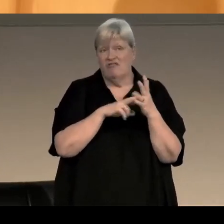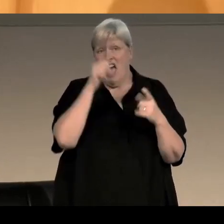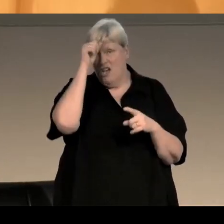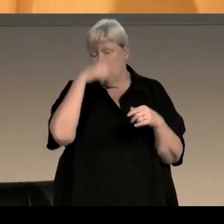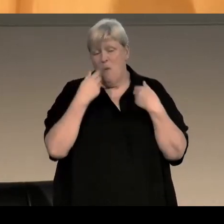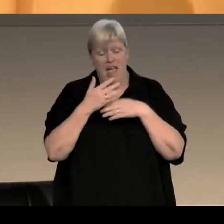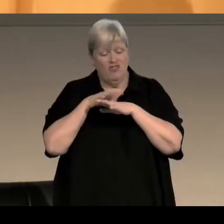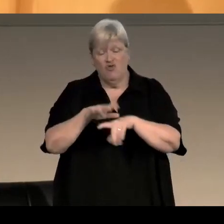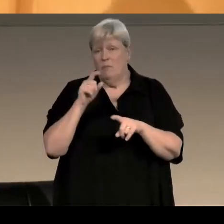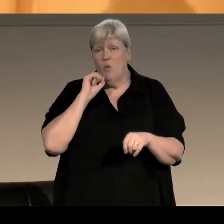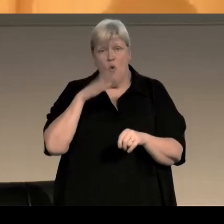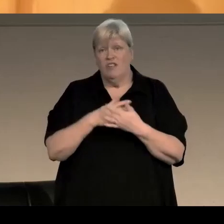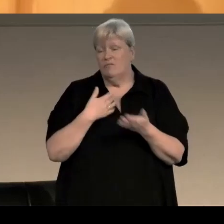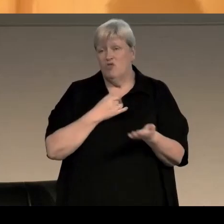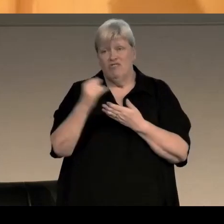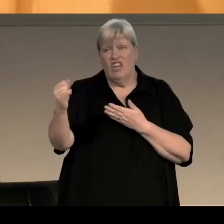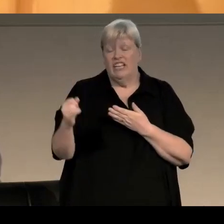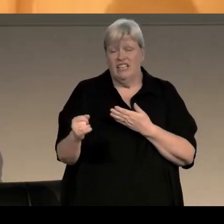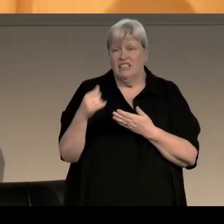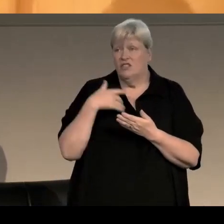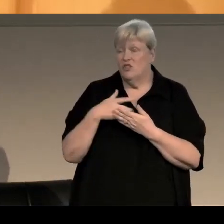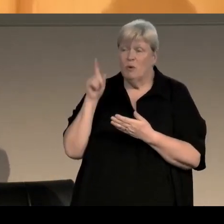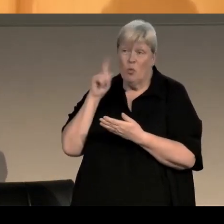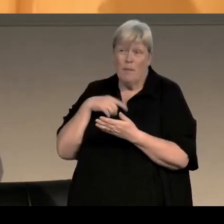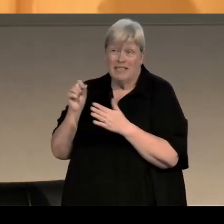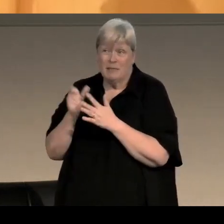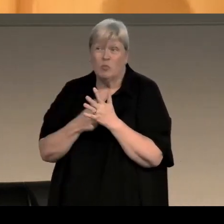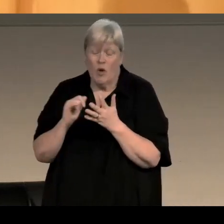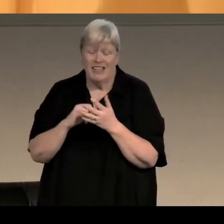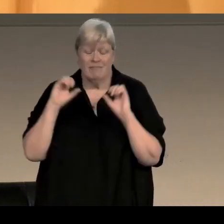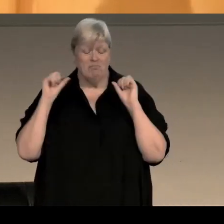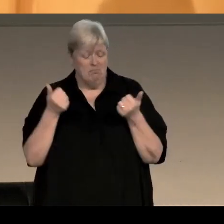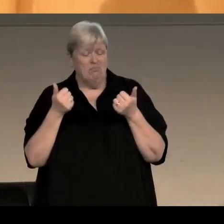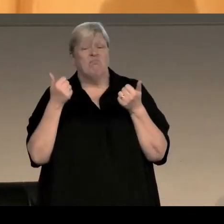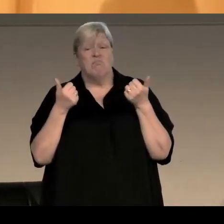and I sent them off to The Women's Press and they published them and that was great.